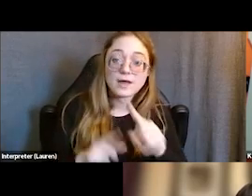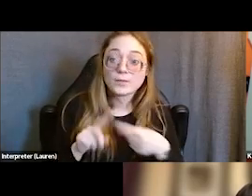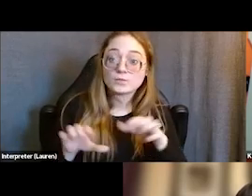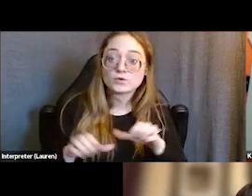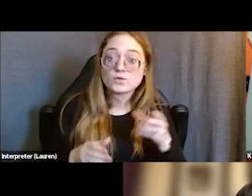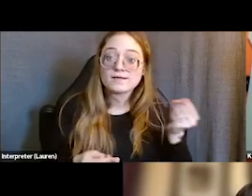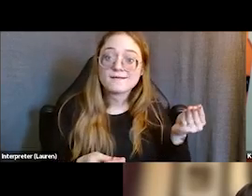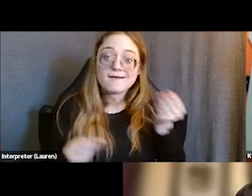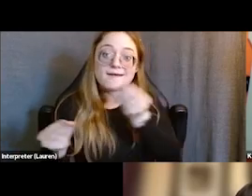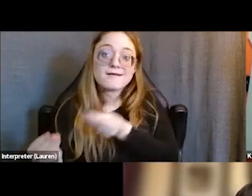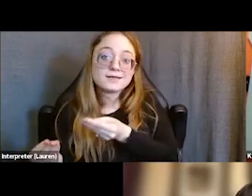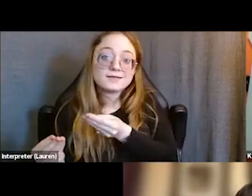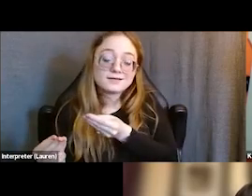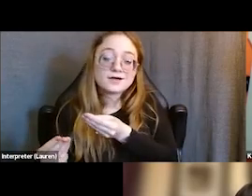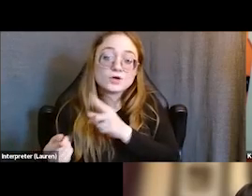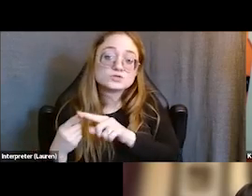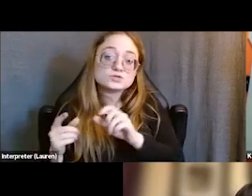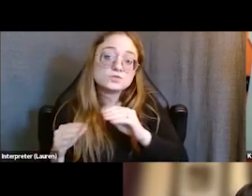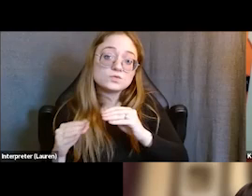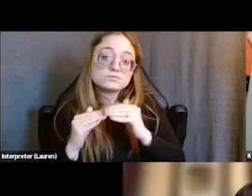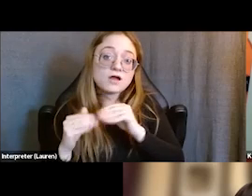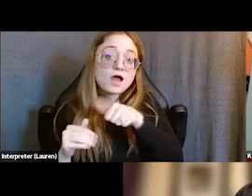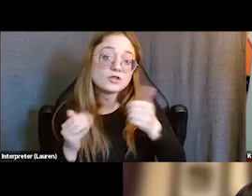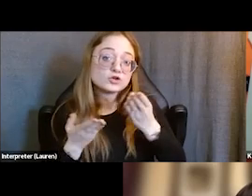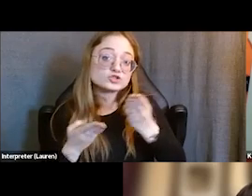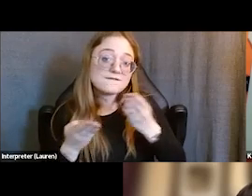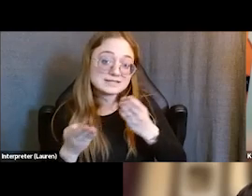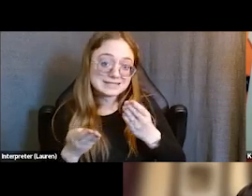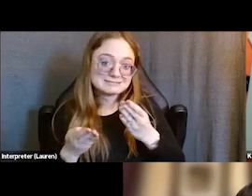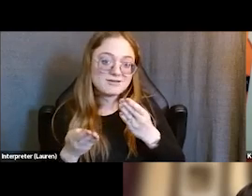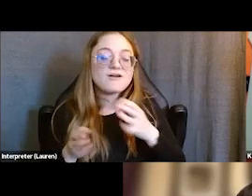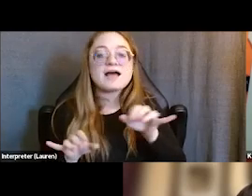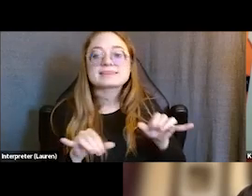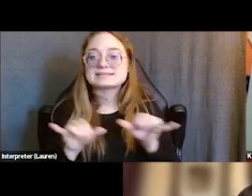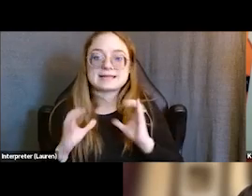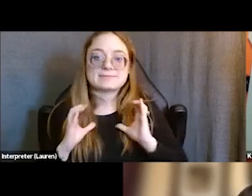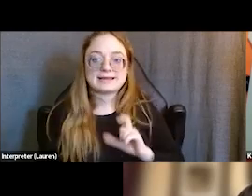to colleagues who are providing other services that that same client needs that we can know we're not sending that client